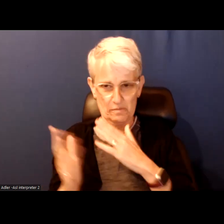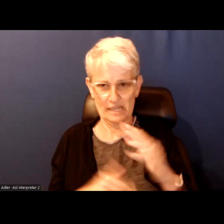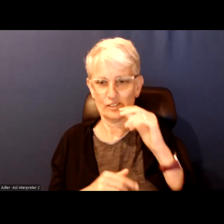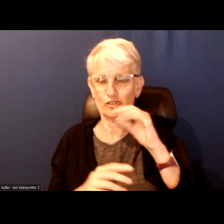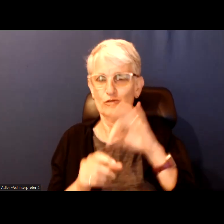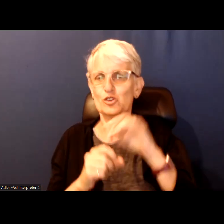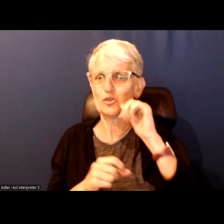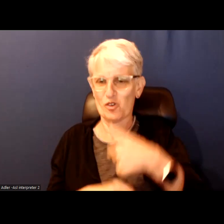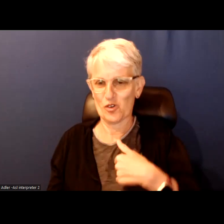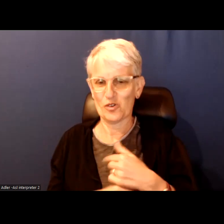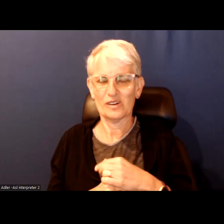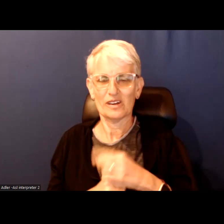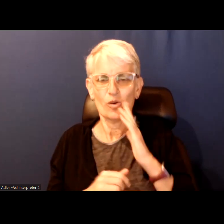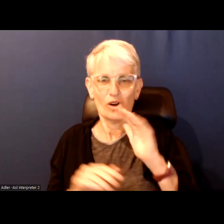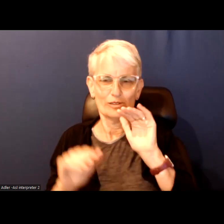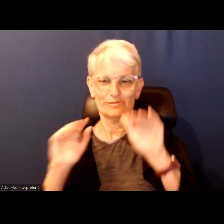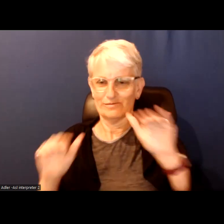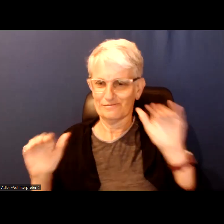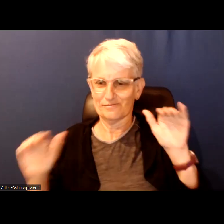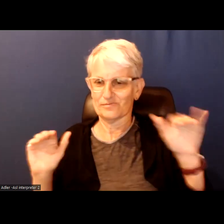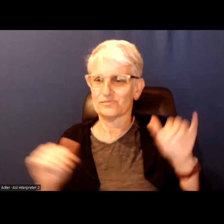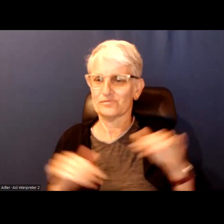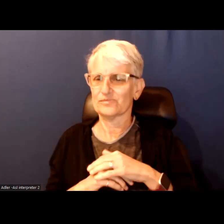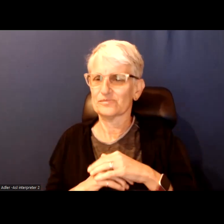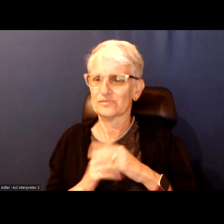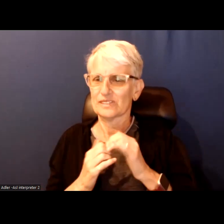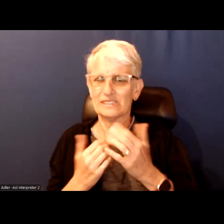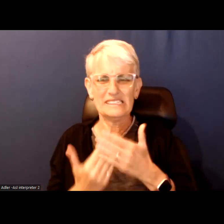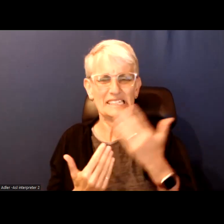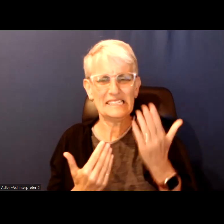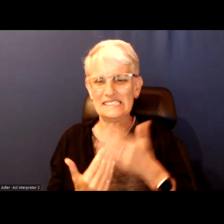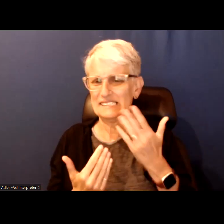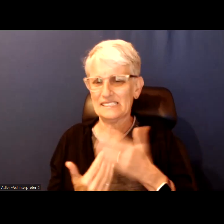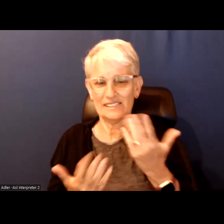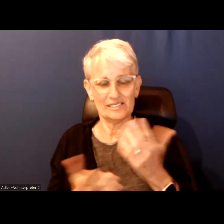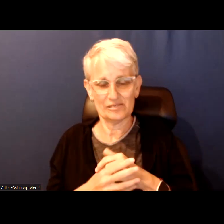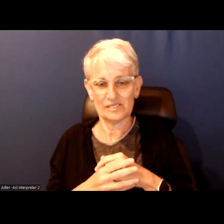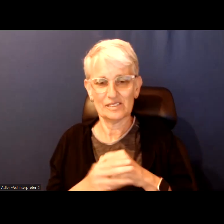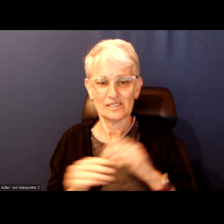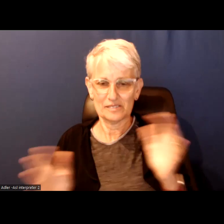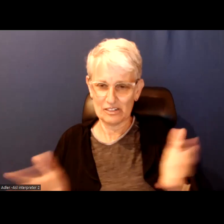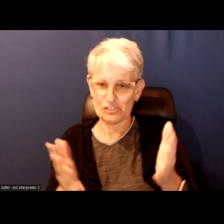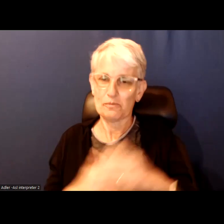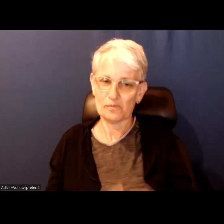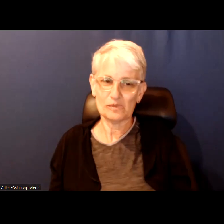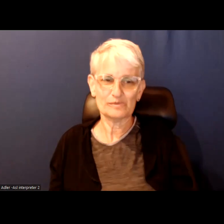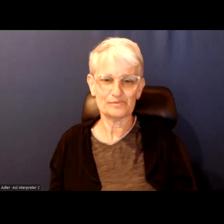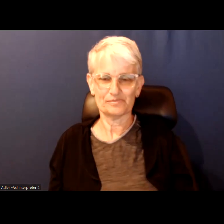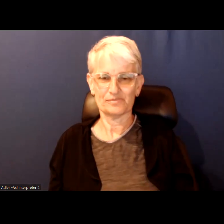I am going to tell everyone about how easy it was and encourage them to go do it.